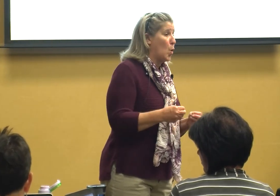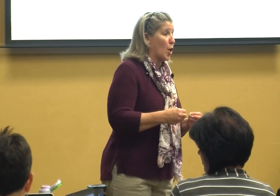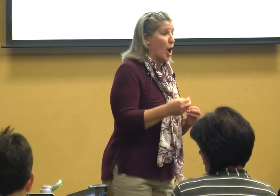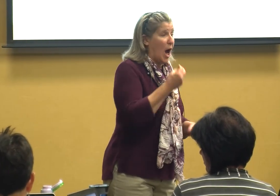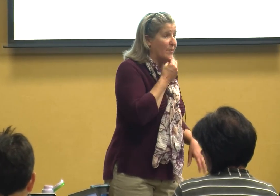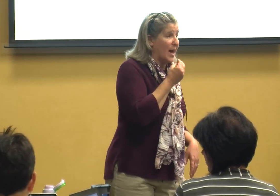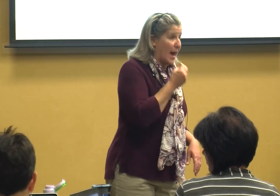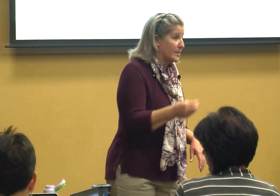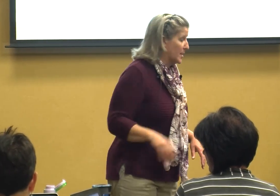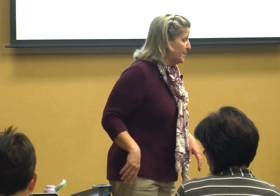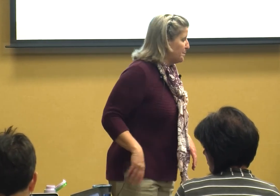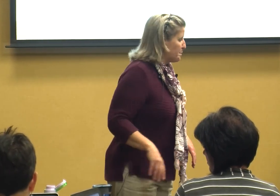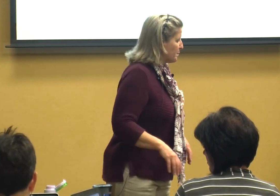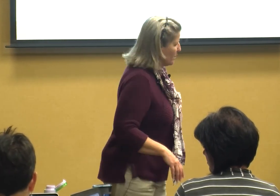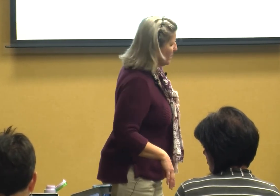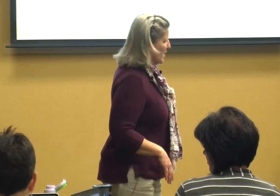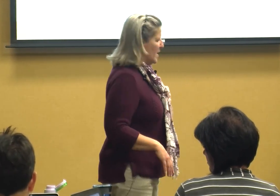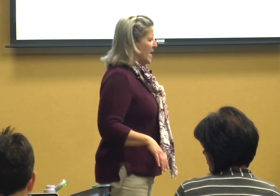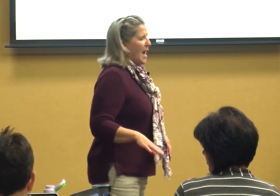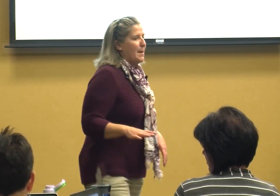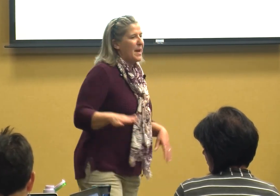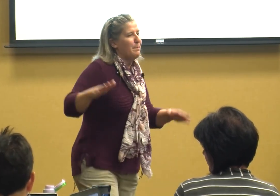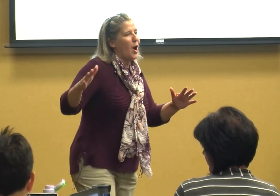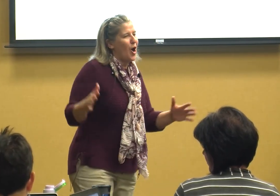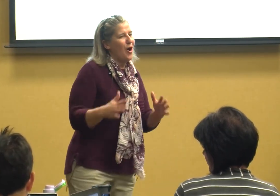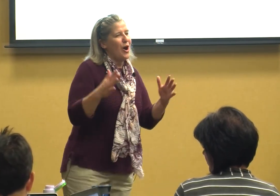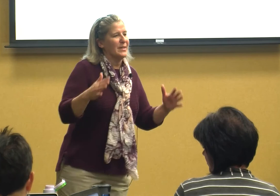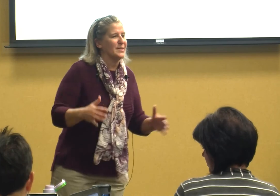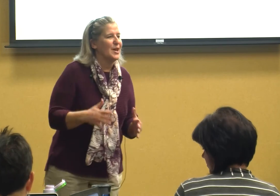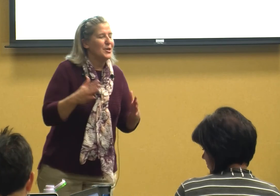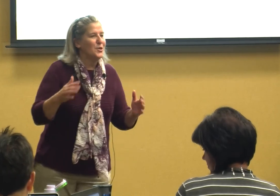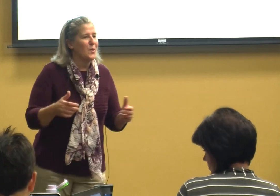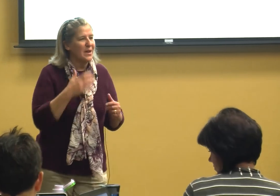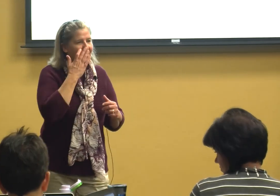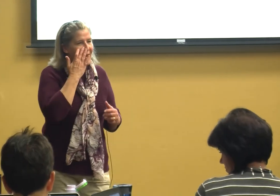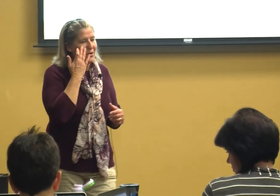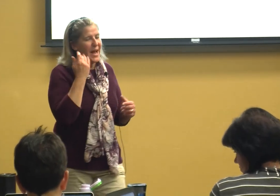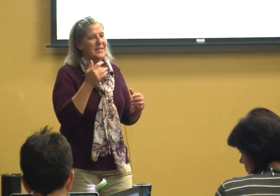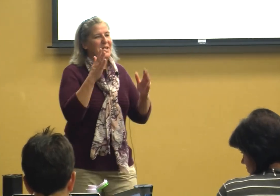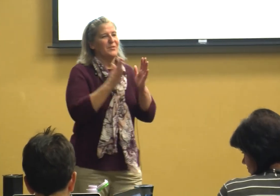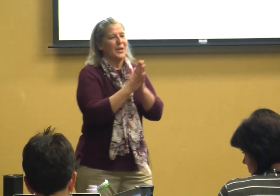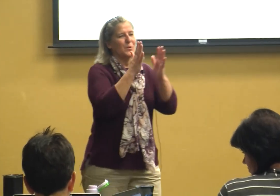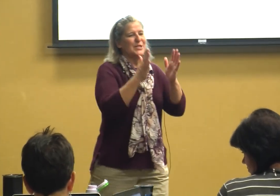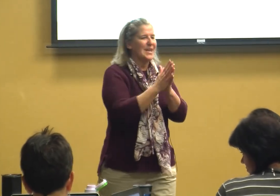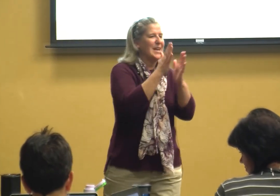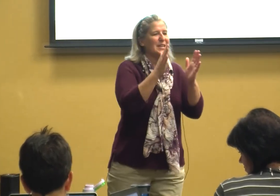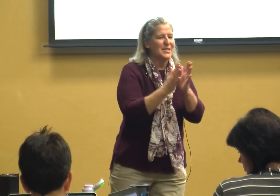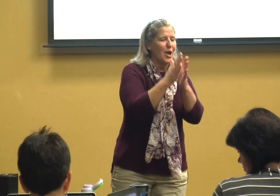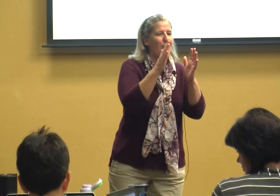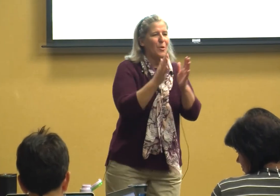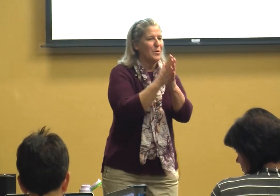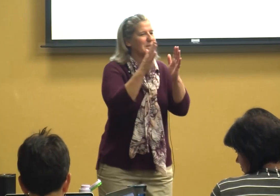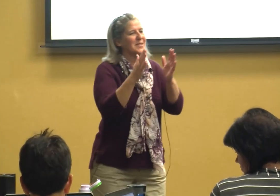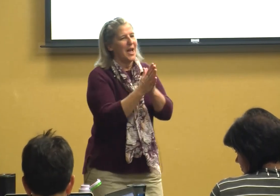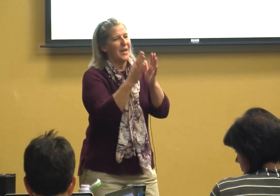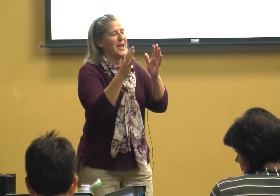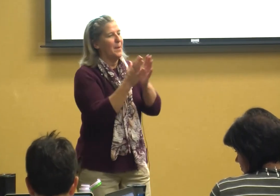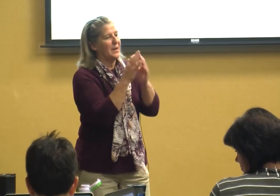of that I may pause during a favorite activity we're singing a song we're just cutting up and